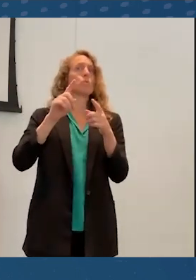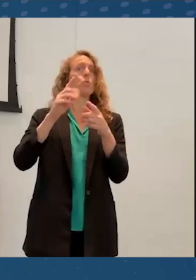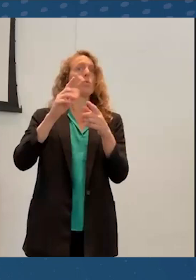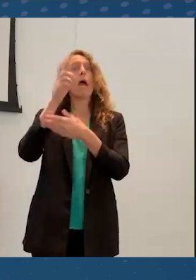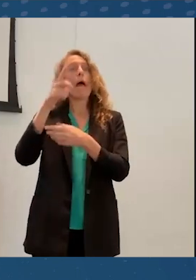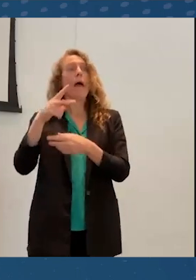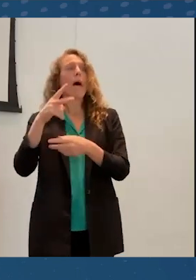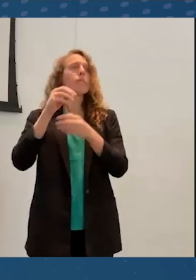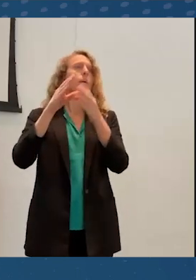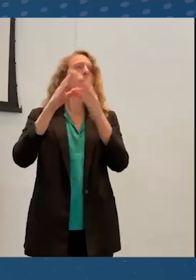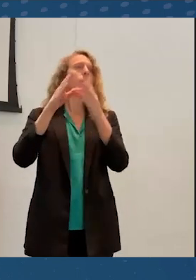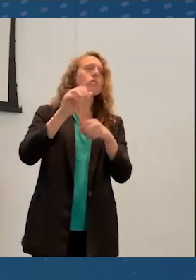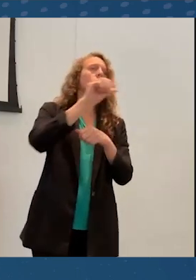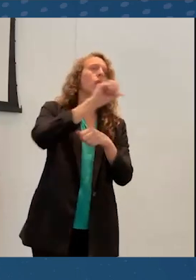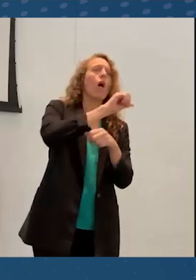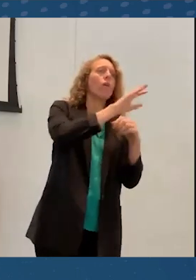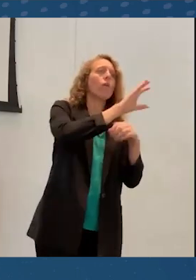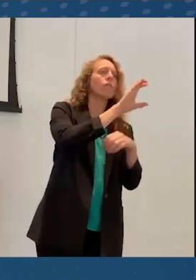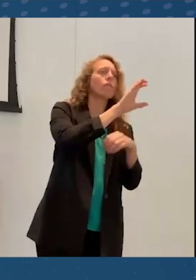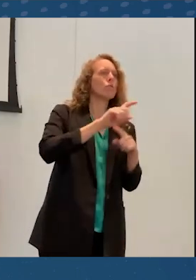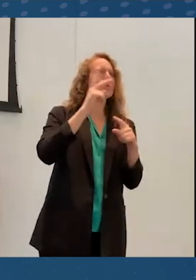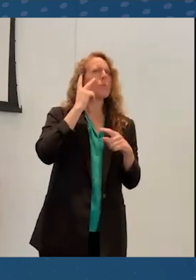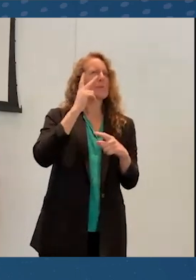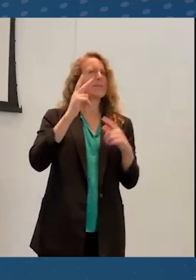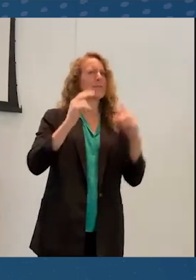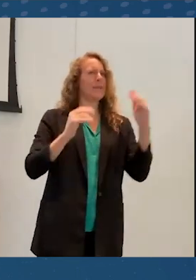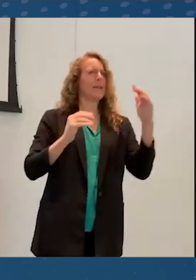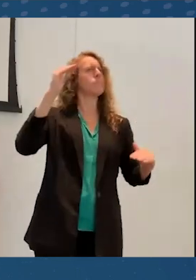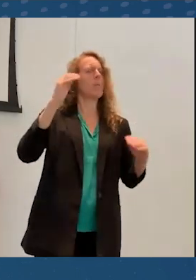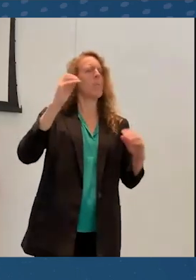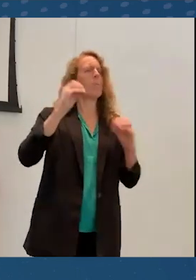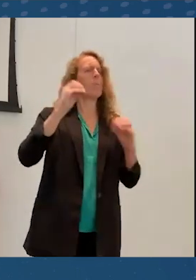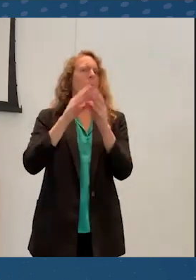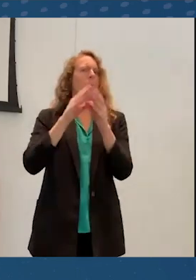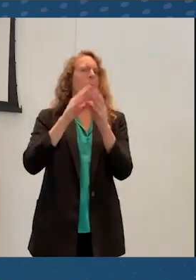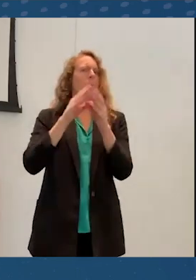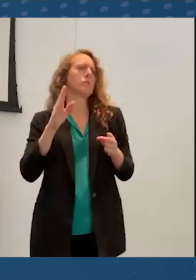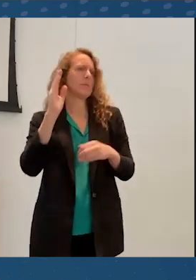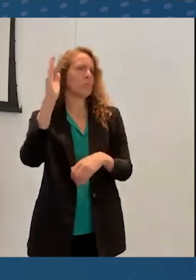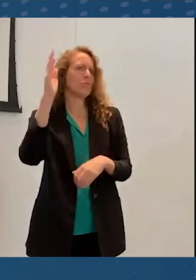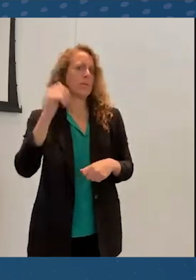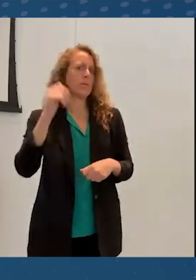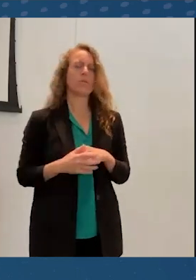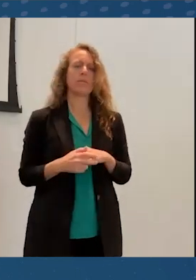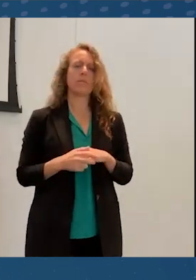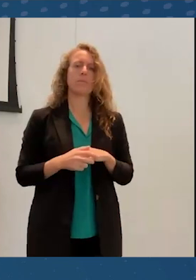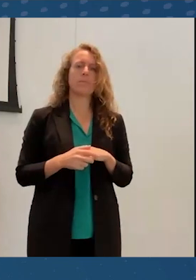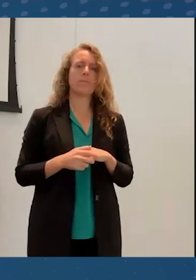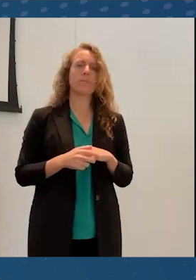But this is also something that is an opportunity because people